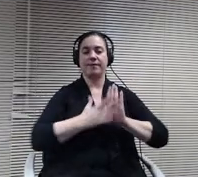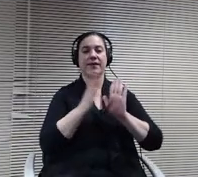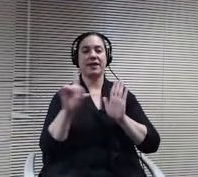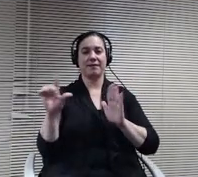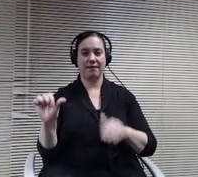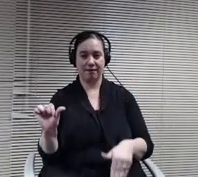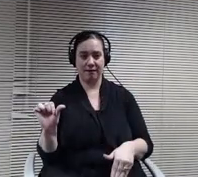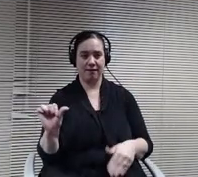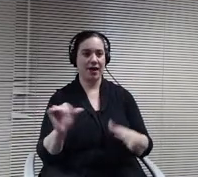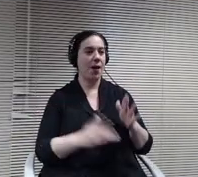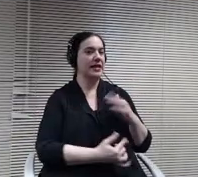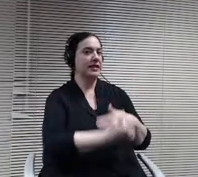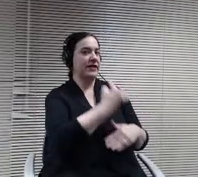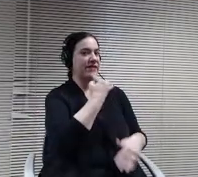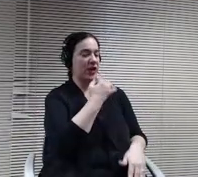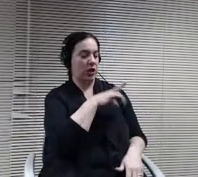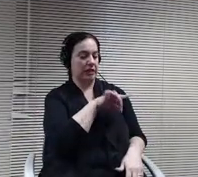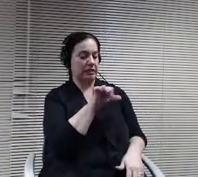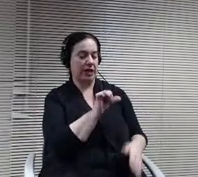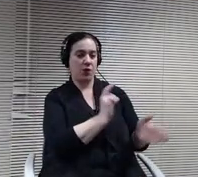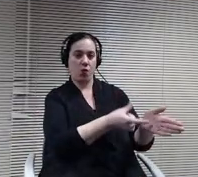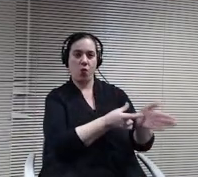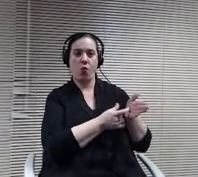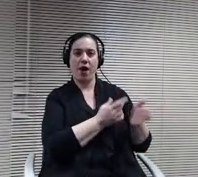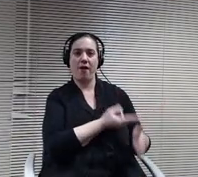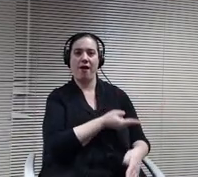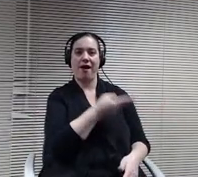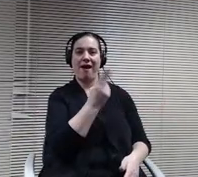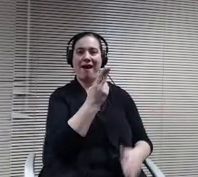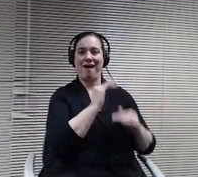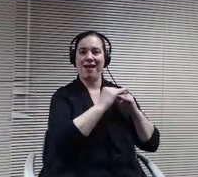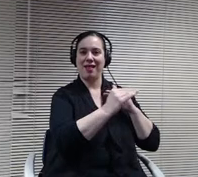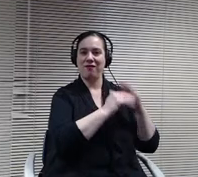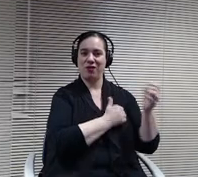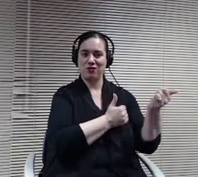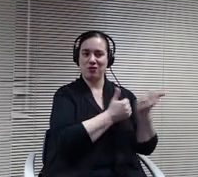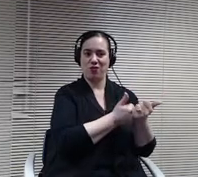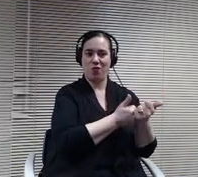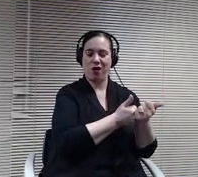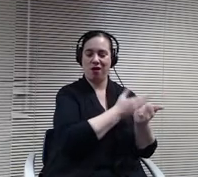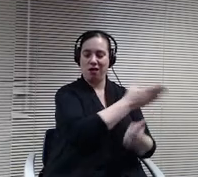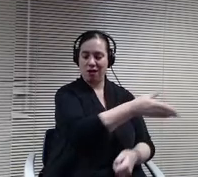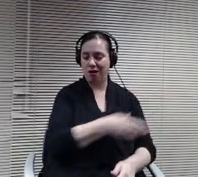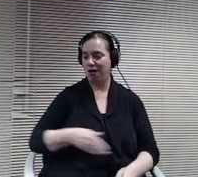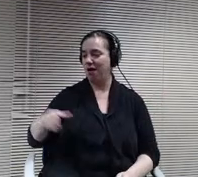high levels of support to our mildly disabled students who are working toward complete